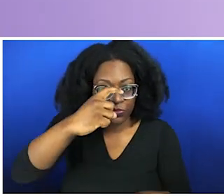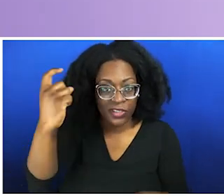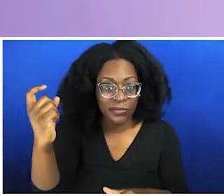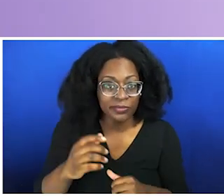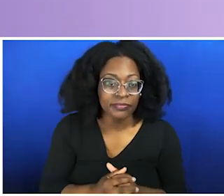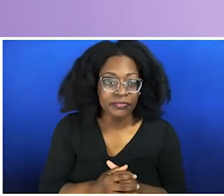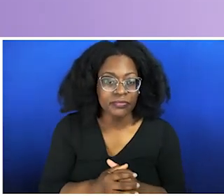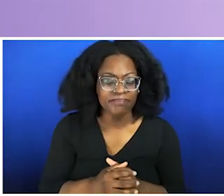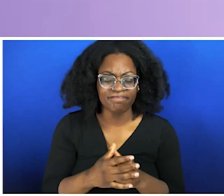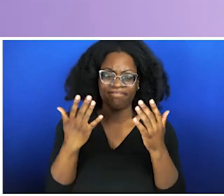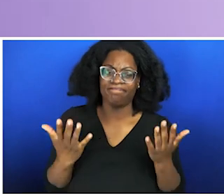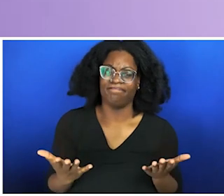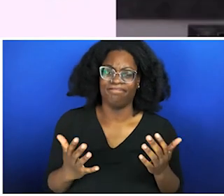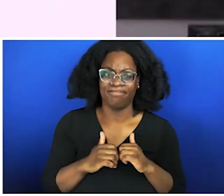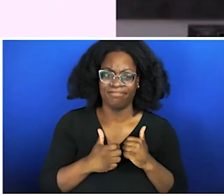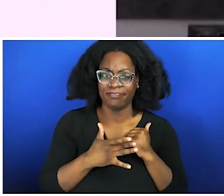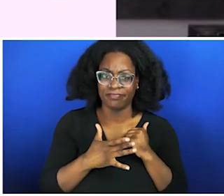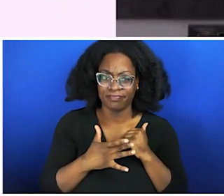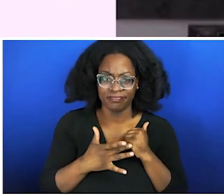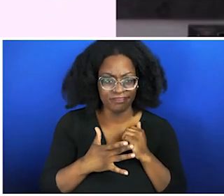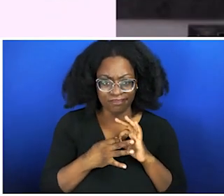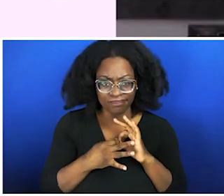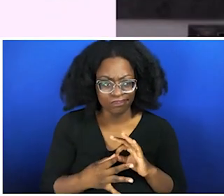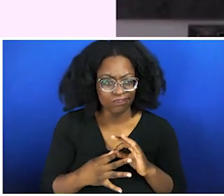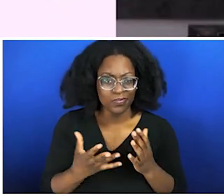money, I just want to go home." Well, you have to also understand that tech has an empathy